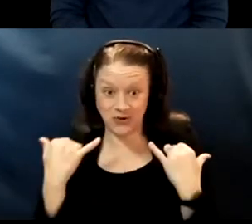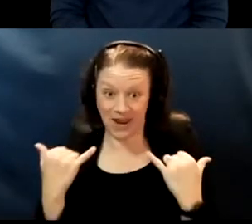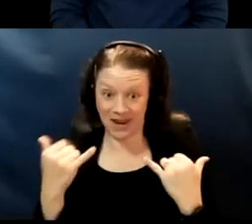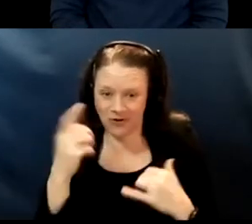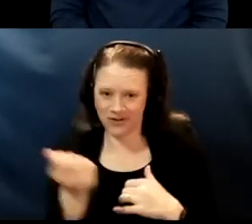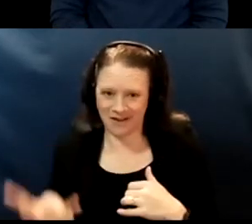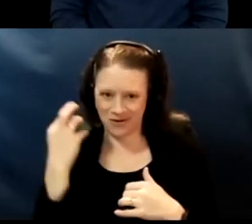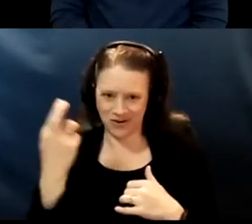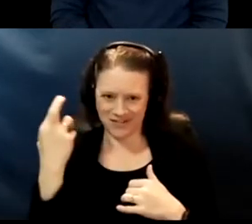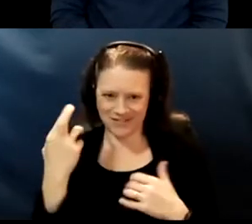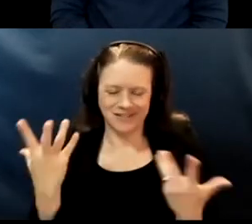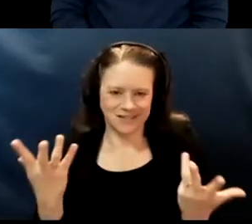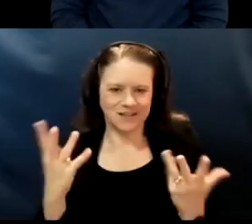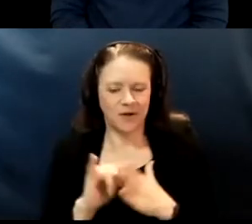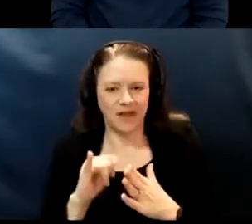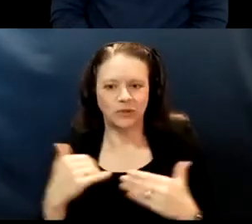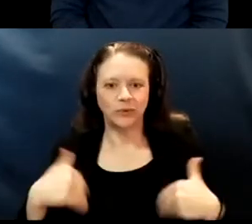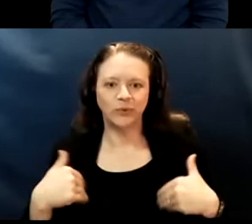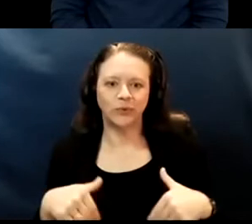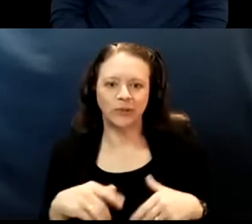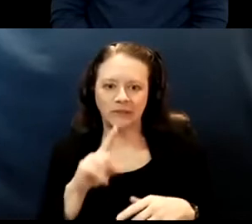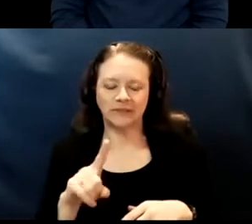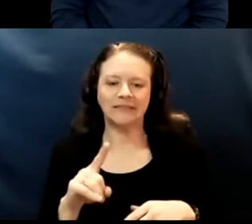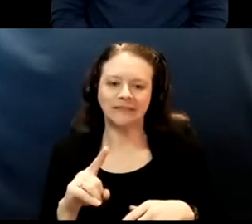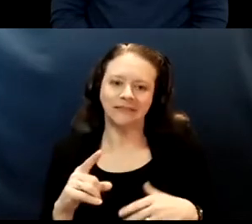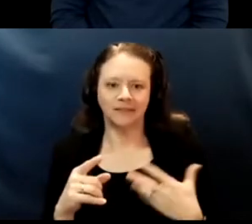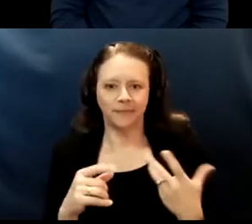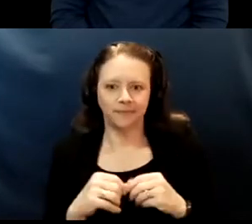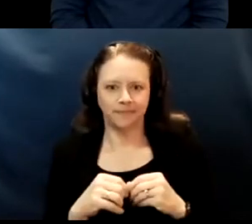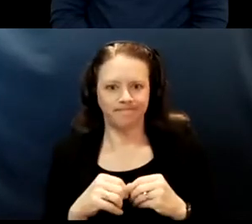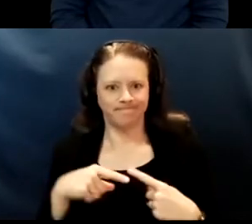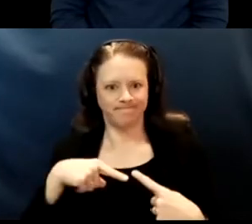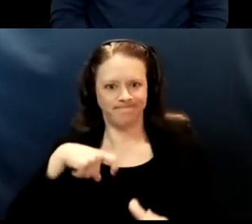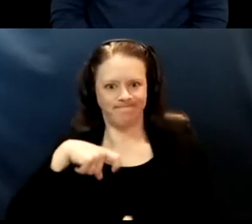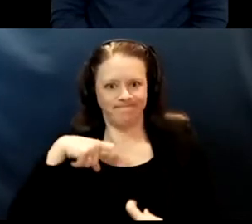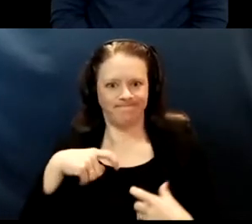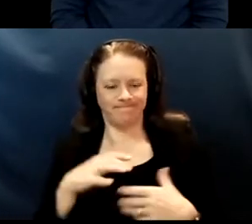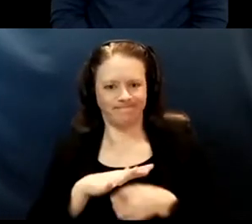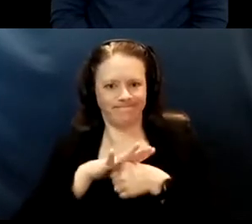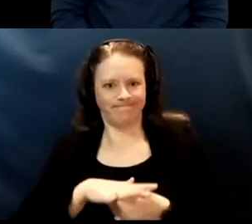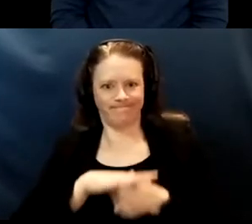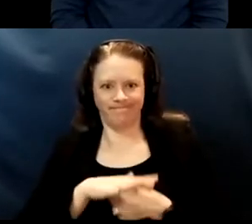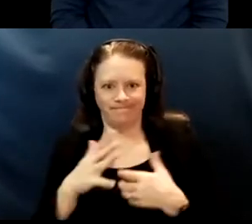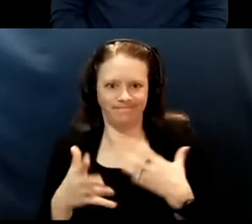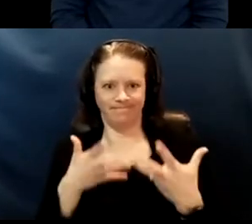So that has been a real source of tension in some ways. For me to say,